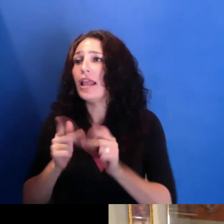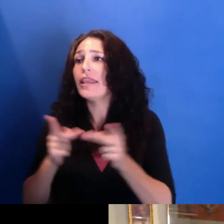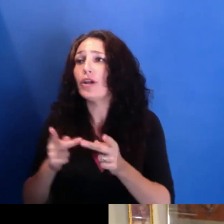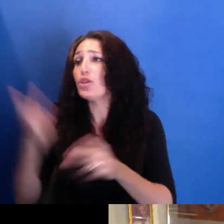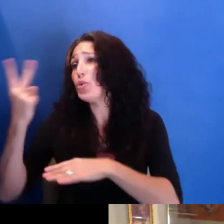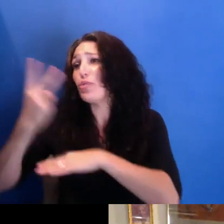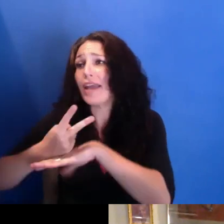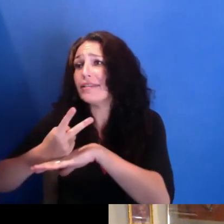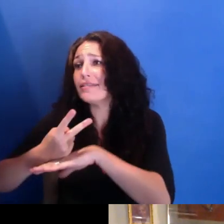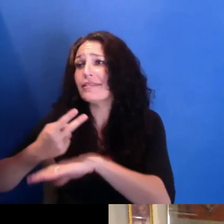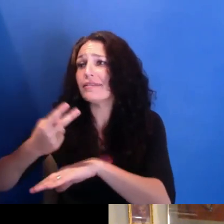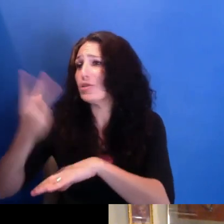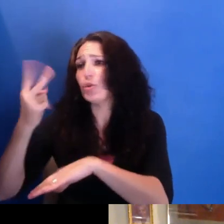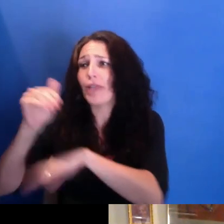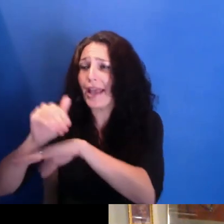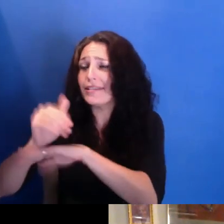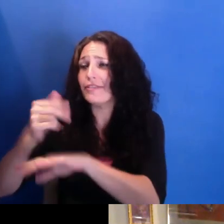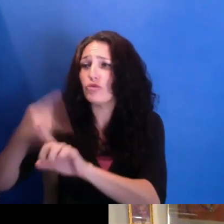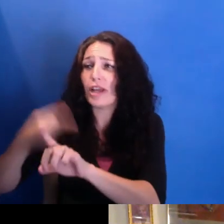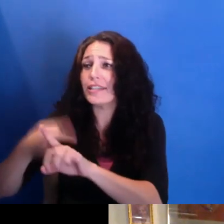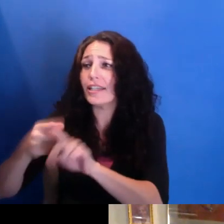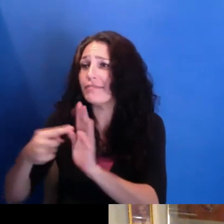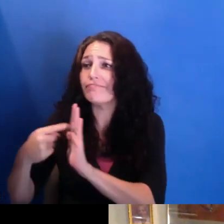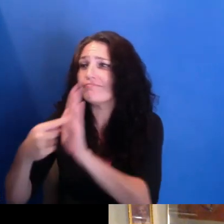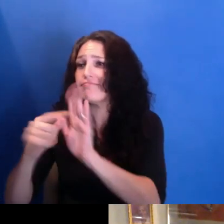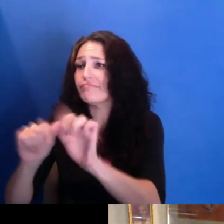I mean, you know, just really inspiring indie methods